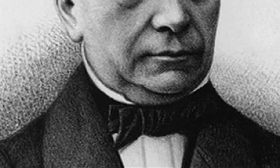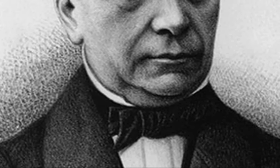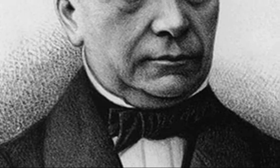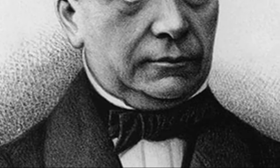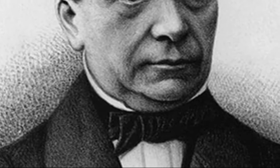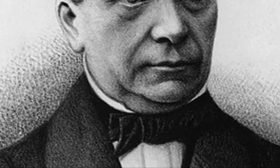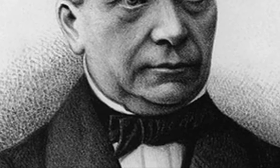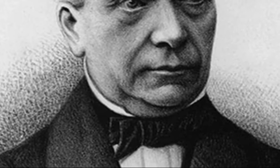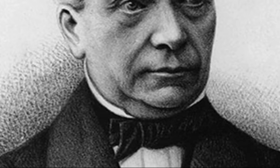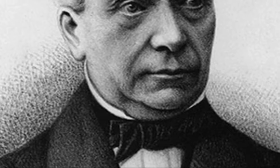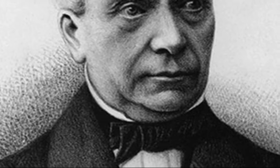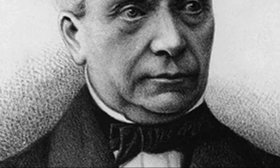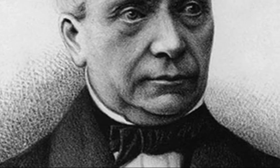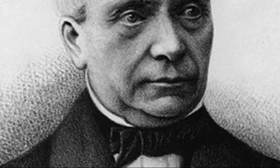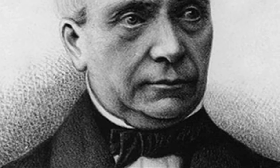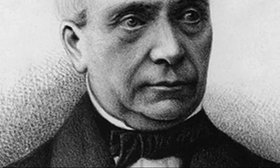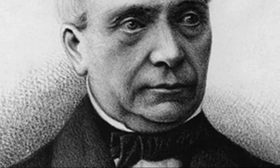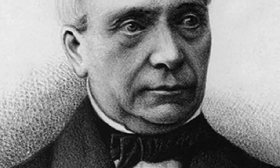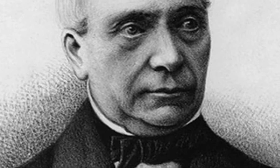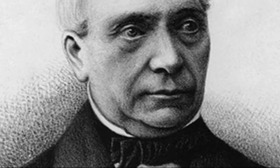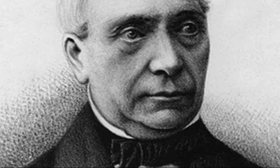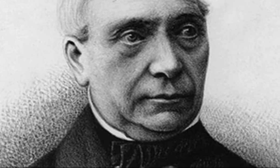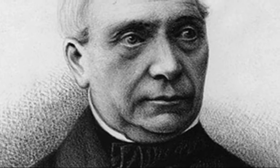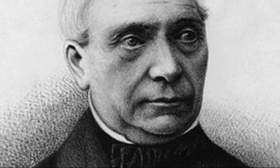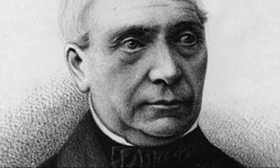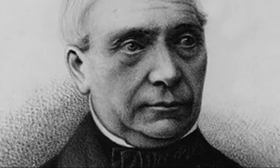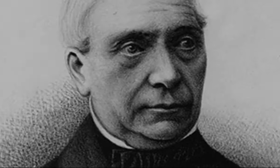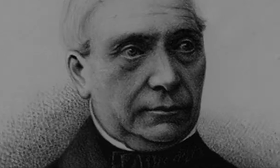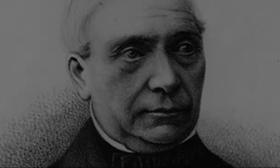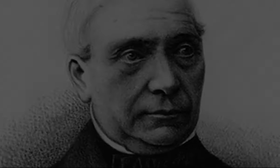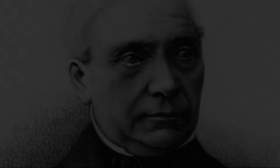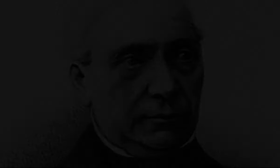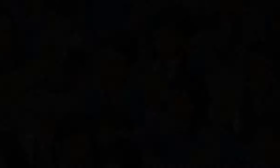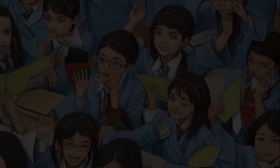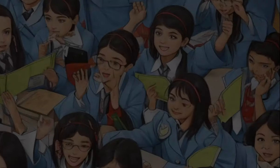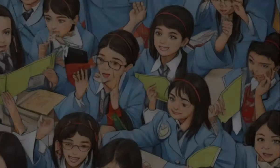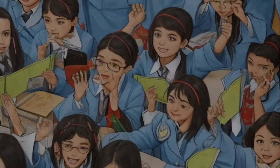educator, and advocate for the rights of the deaf. Recognized not only for